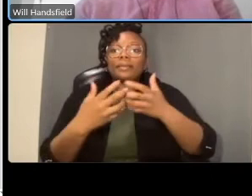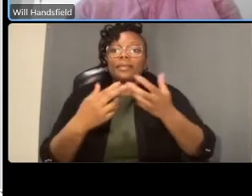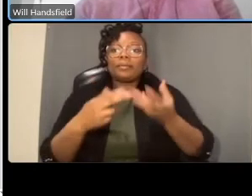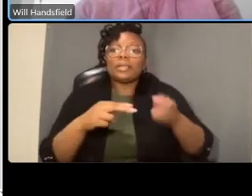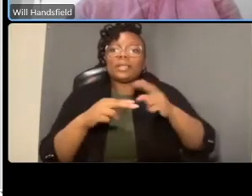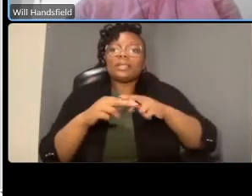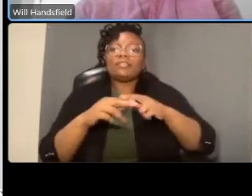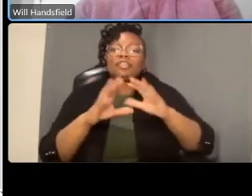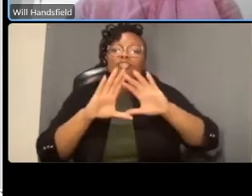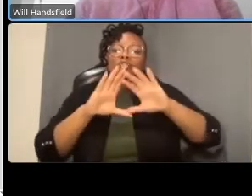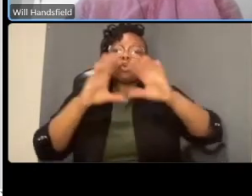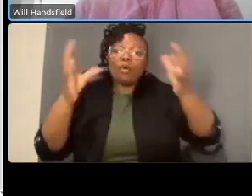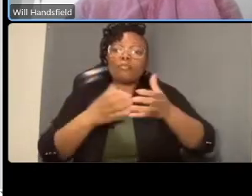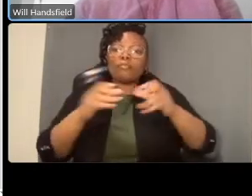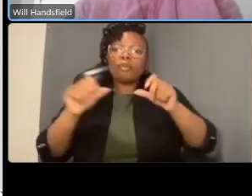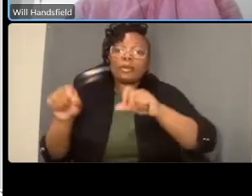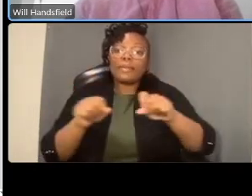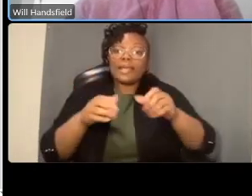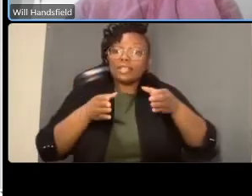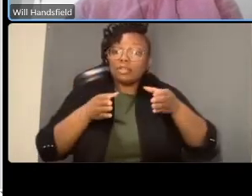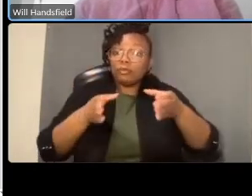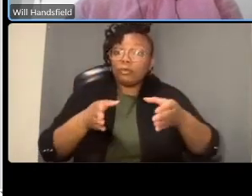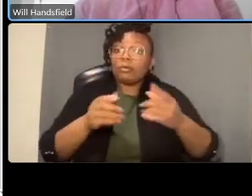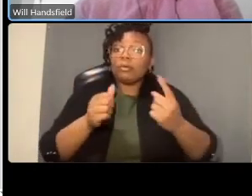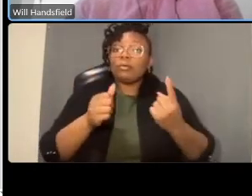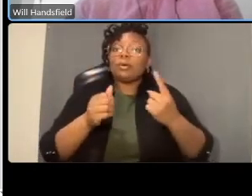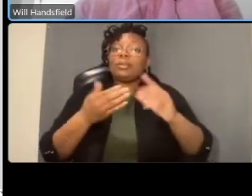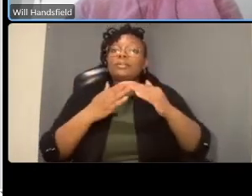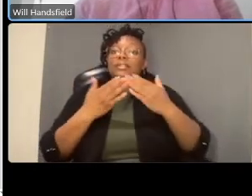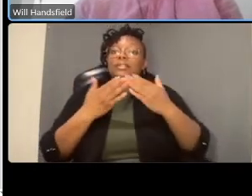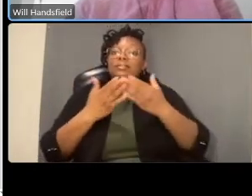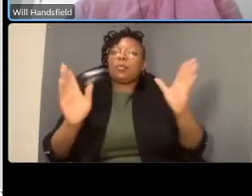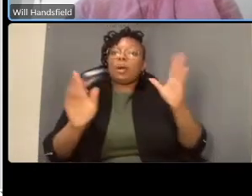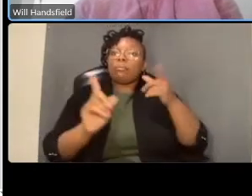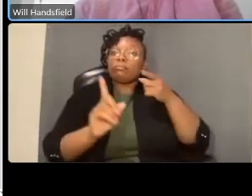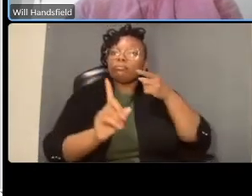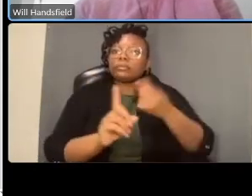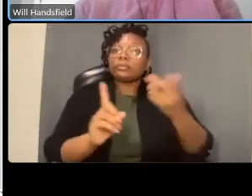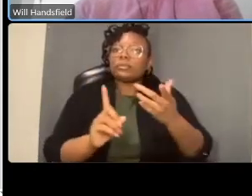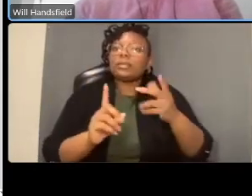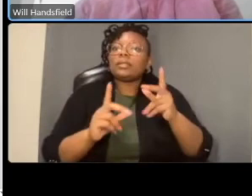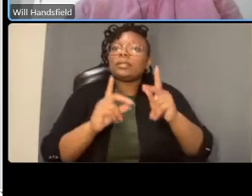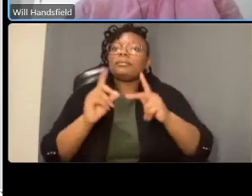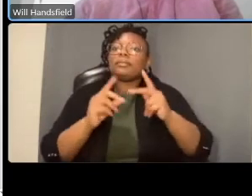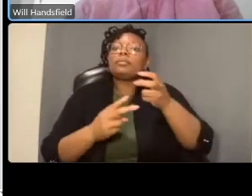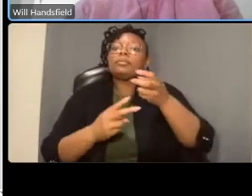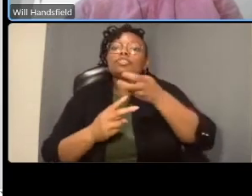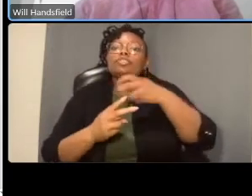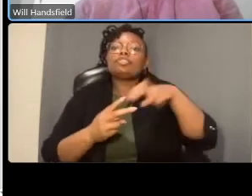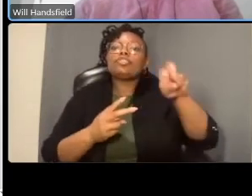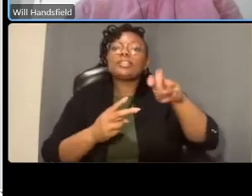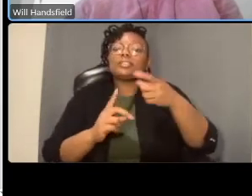so driver is taking trips by bike possibly by scooter by e-bike and it actually is happening